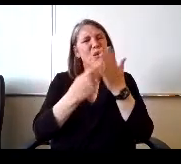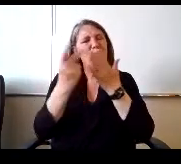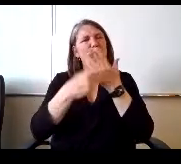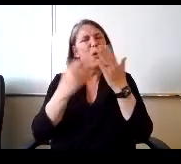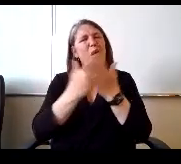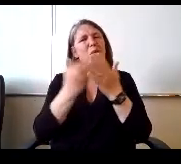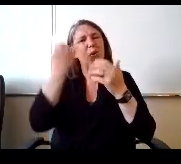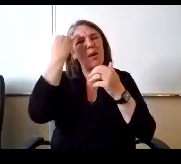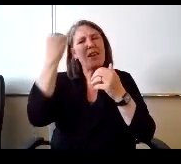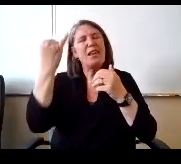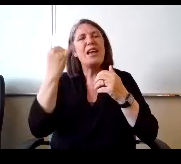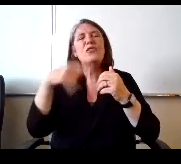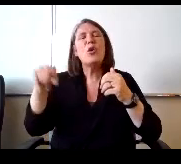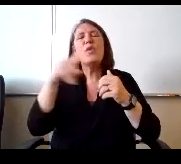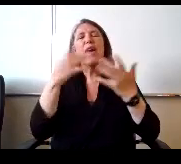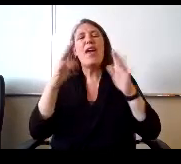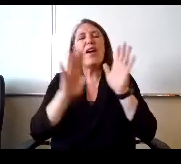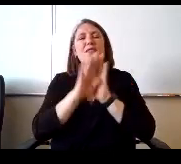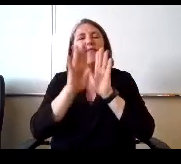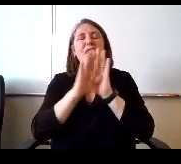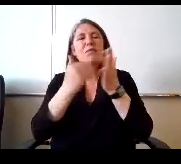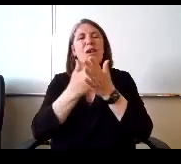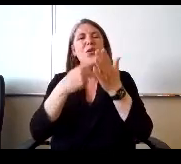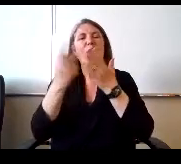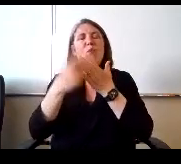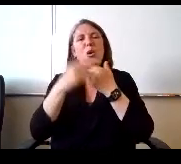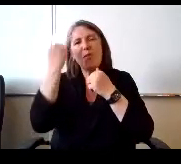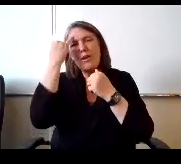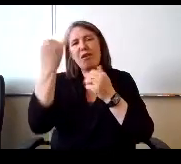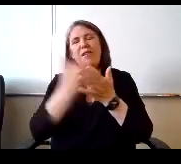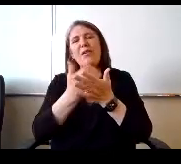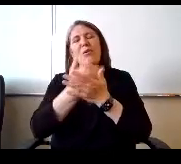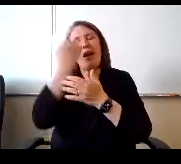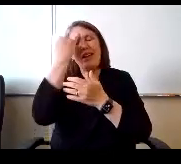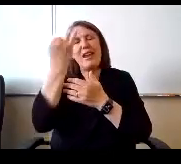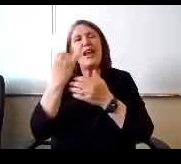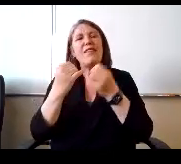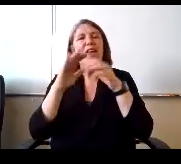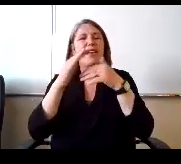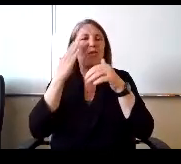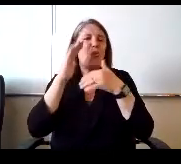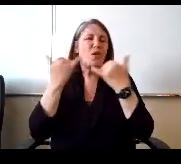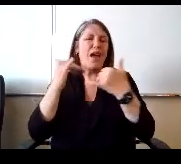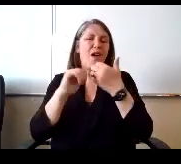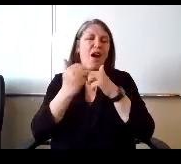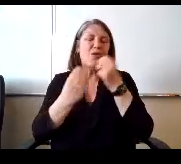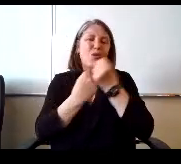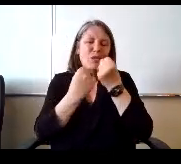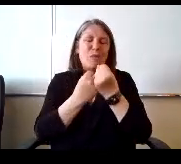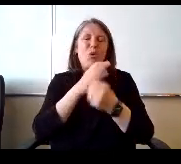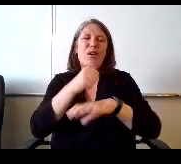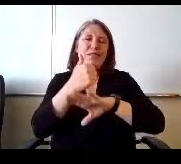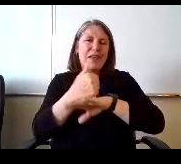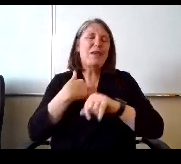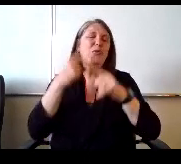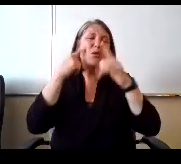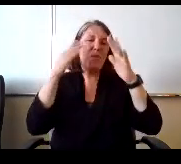and so they have developed a new program, an idea and know how to support seniors and how to set it up. So I'm hopeful that they'll be able